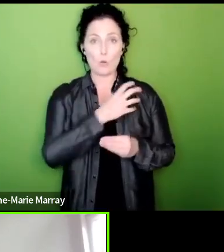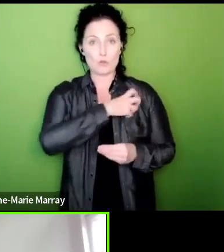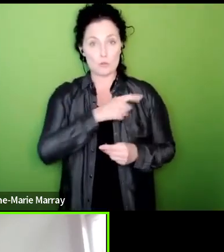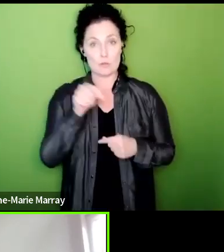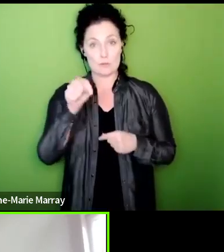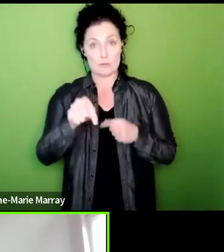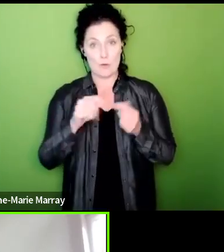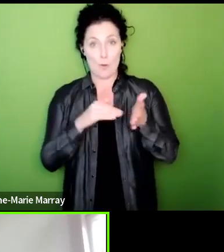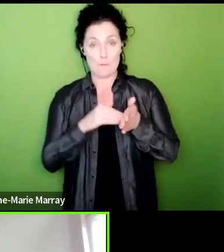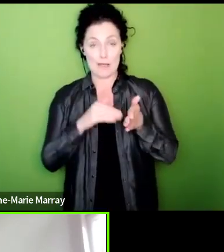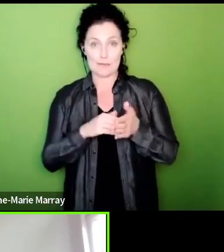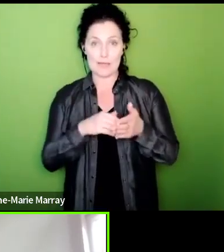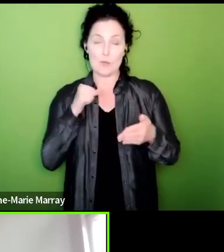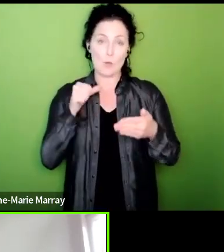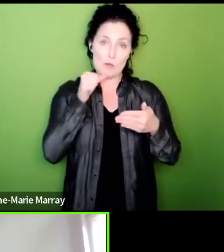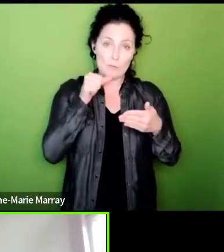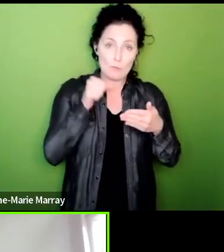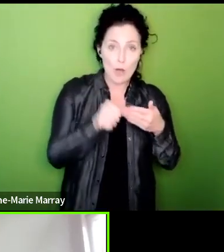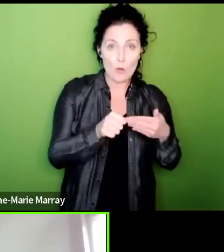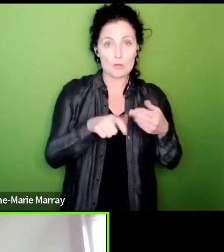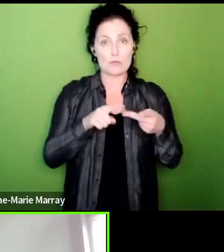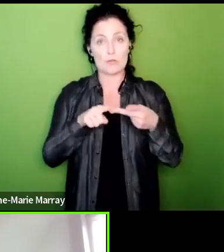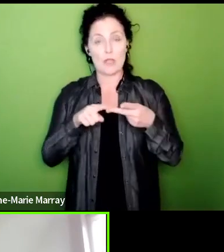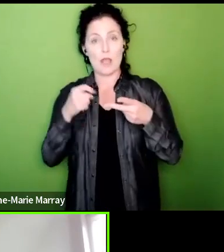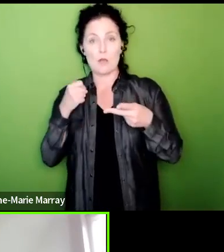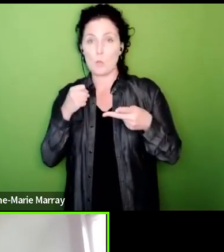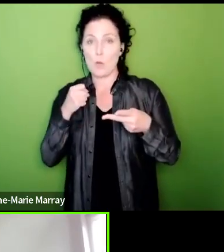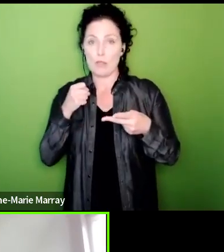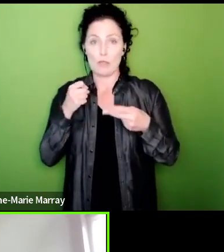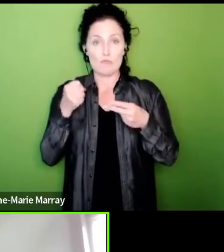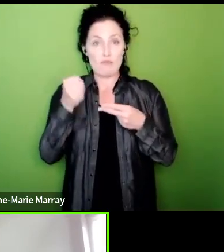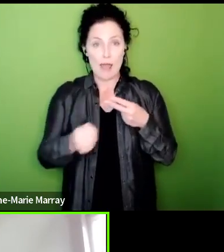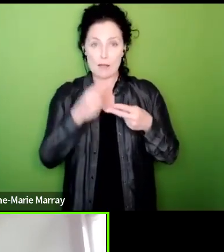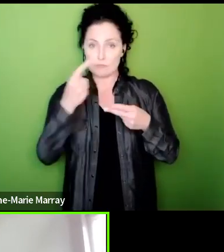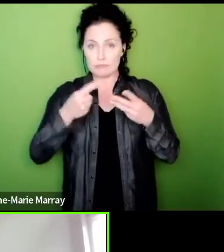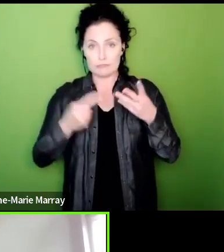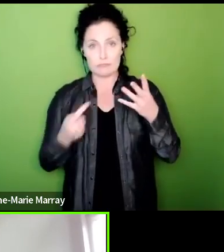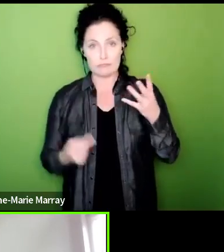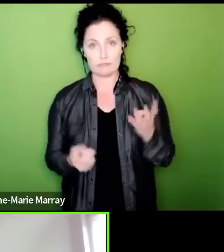and rail to give us a better chance of winning and to also make sure that the government has to make